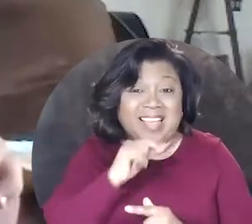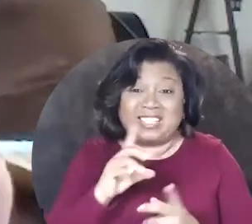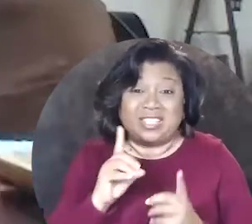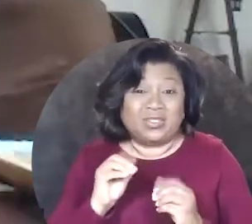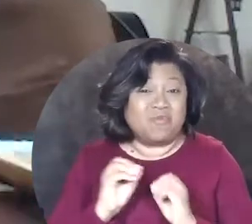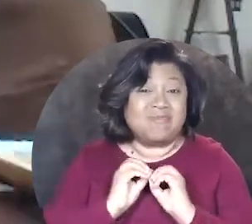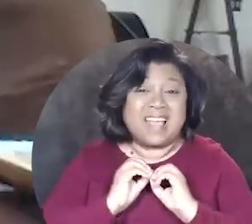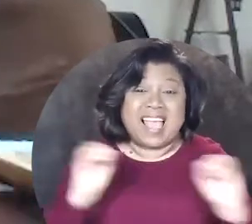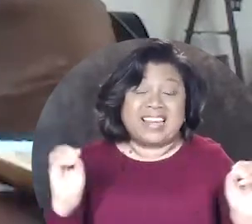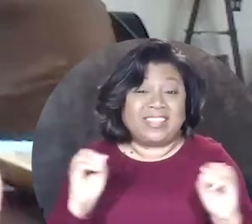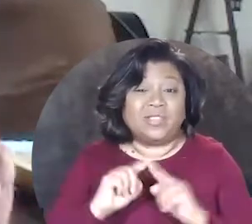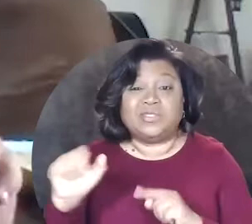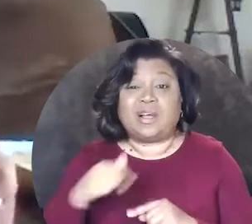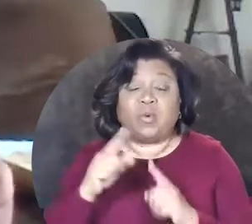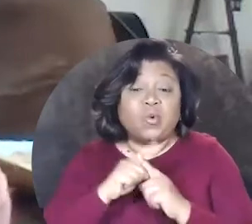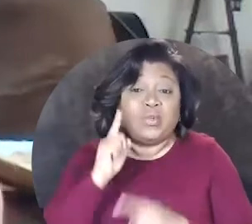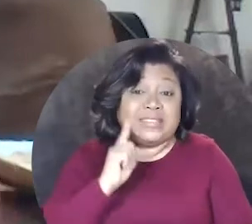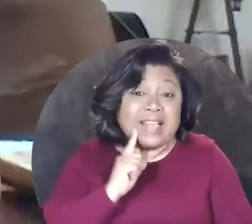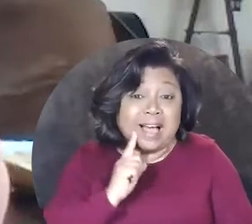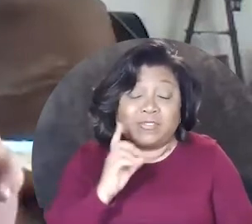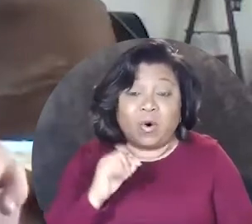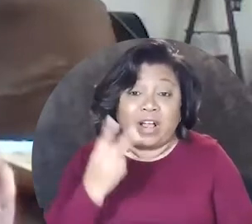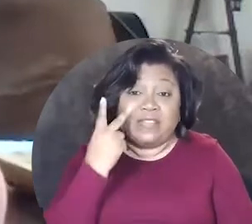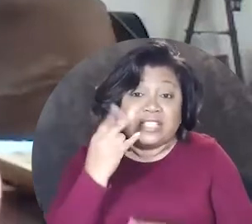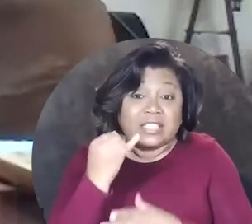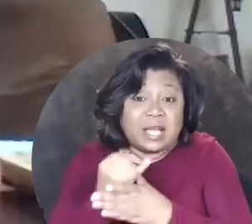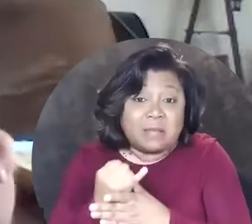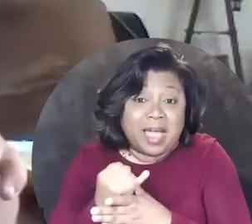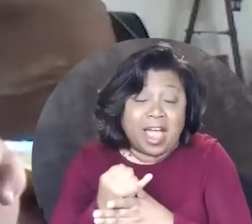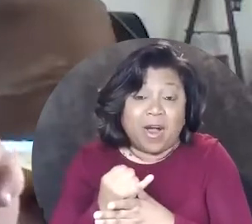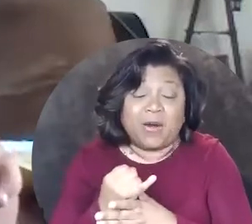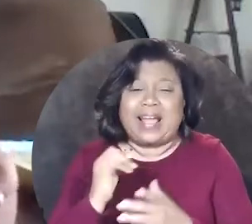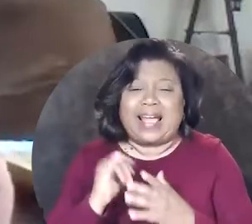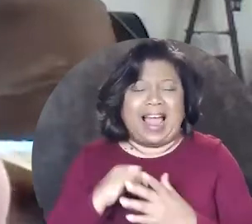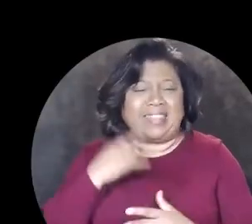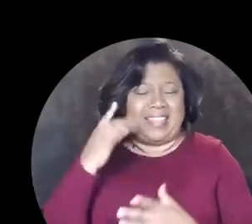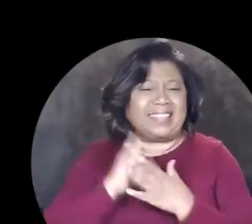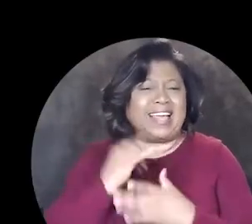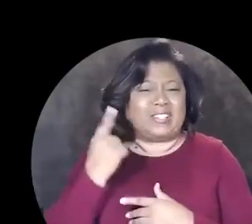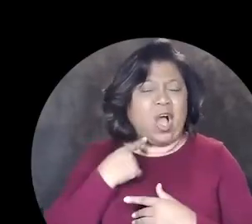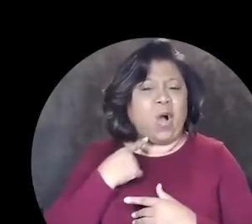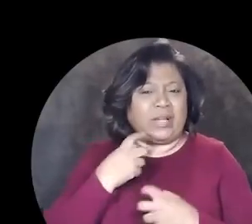that doesn't do anything to someone who's Deaf or visually impaired and I think that's always